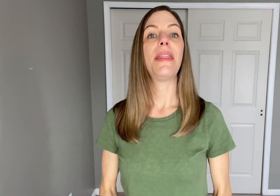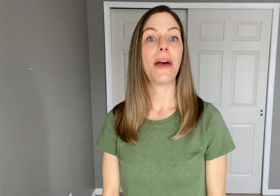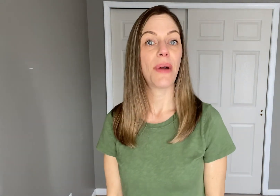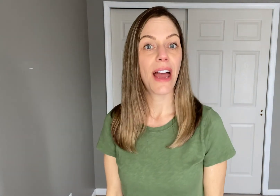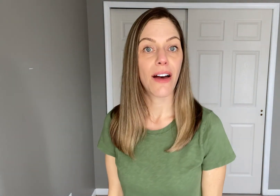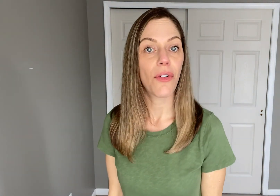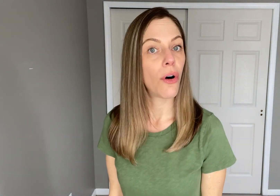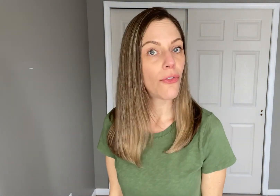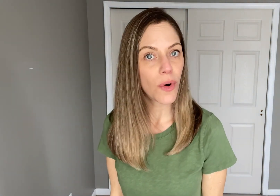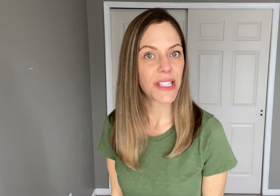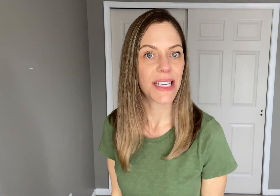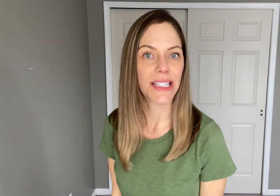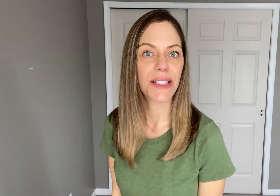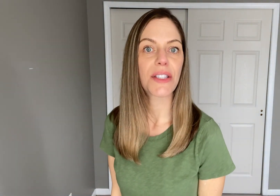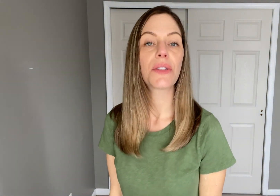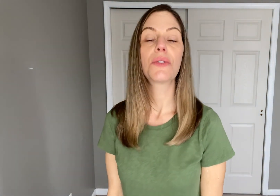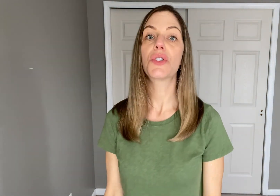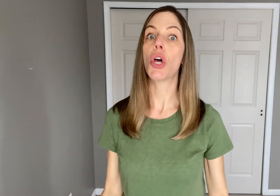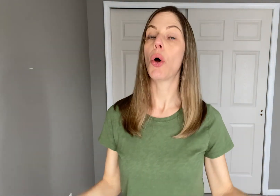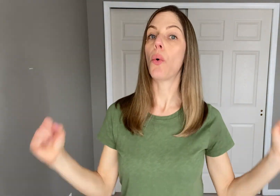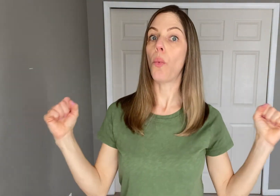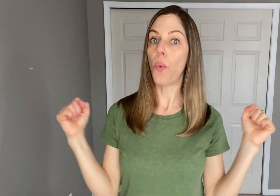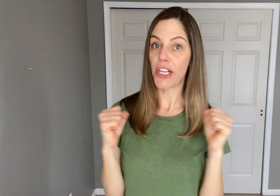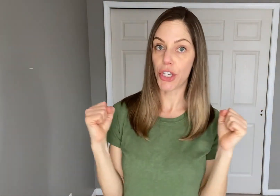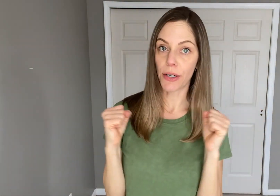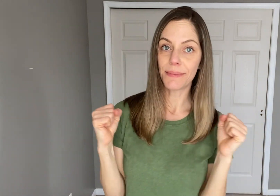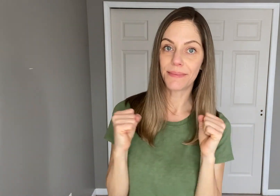and then we have all four seasons so "Winter"